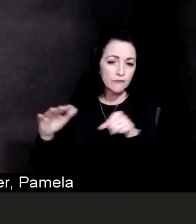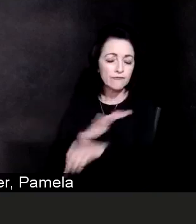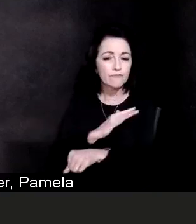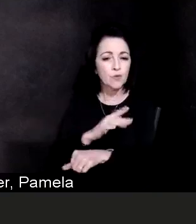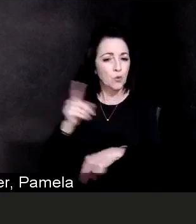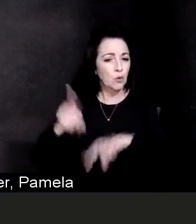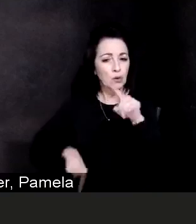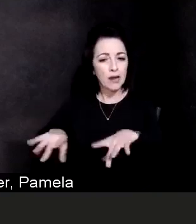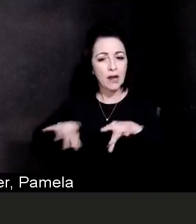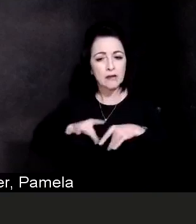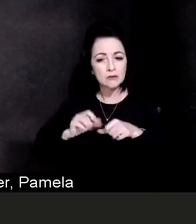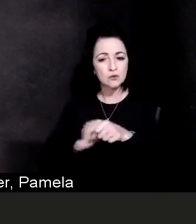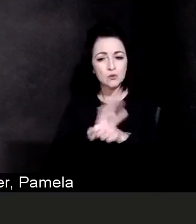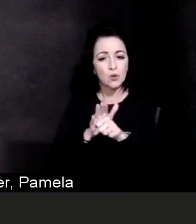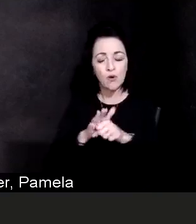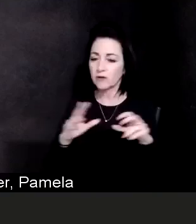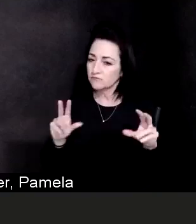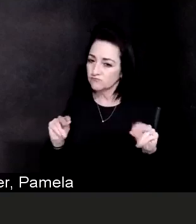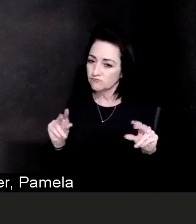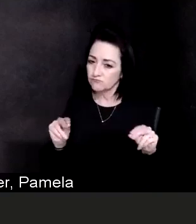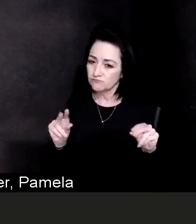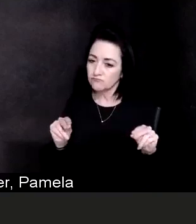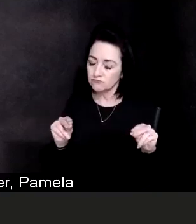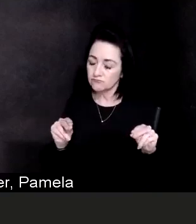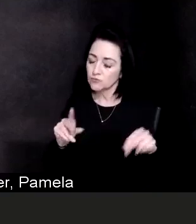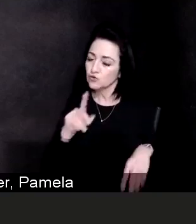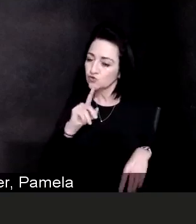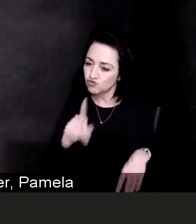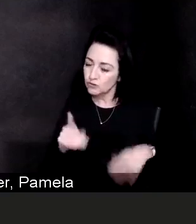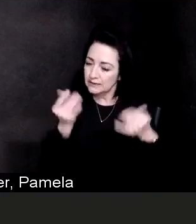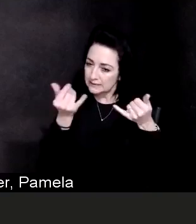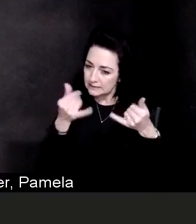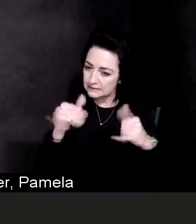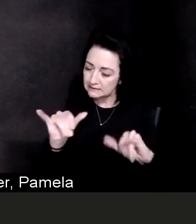to continue to follow the three W's even after we receive